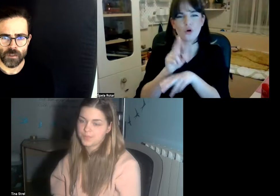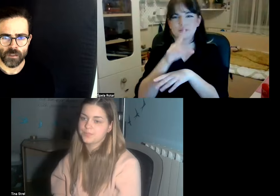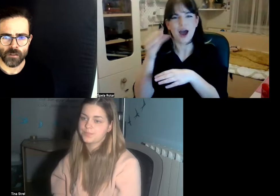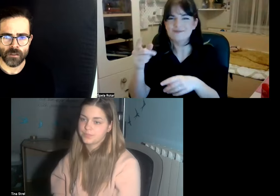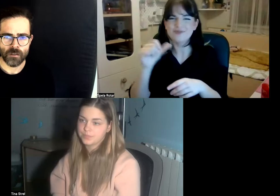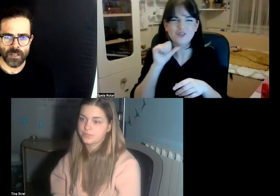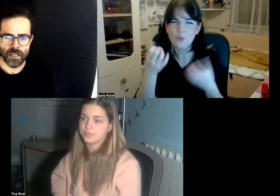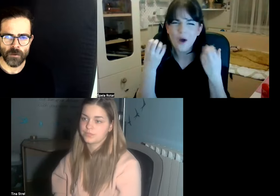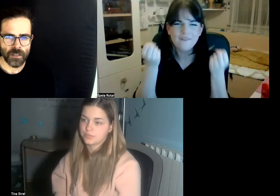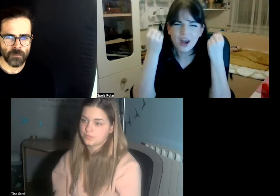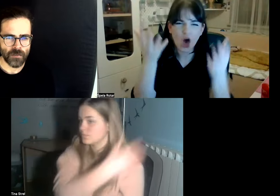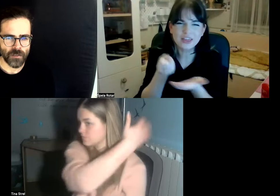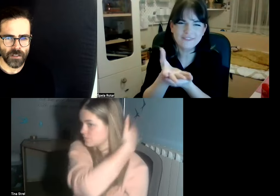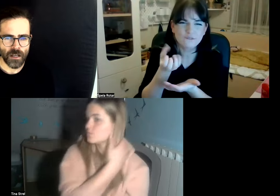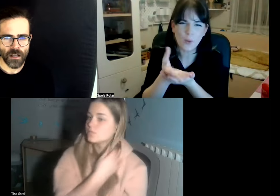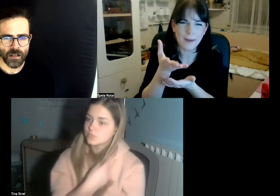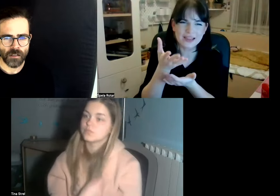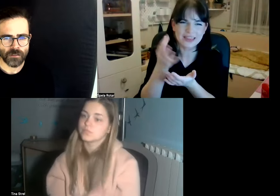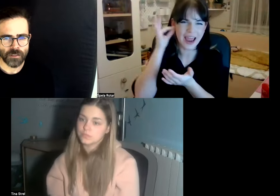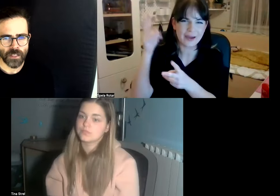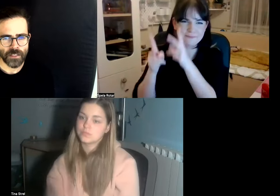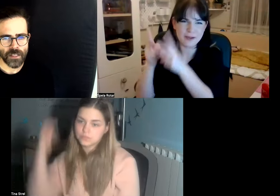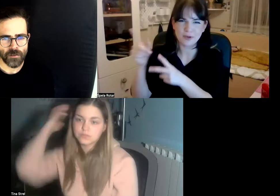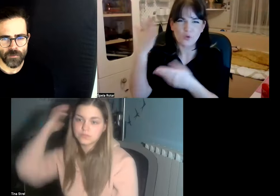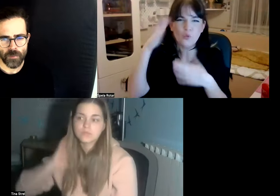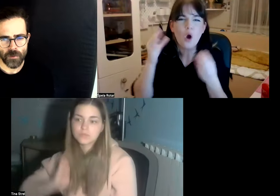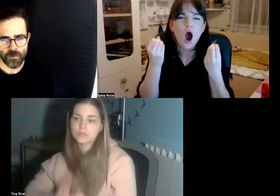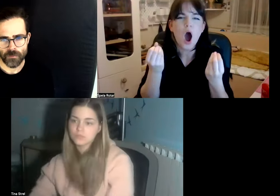and scientific can benefit a great deal of people